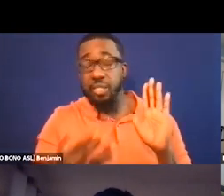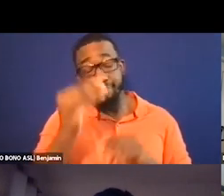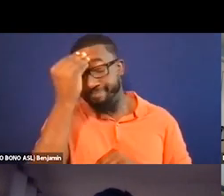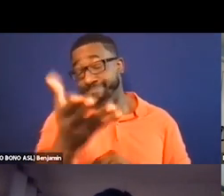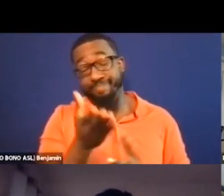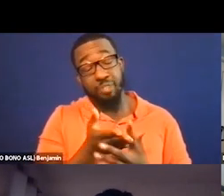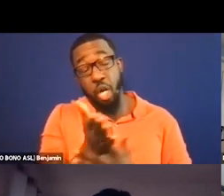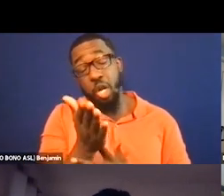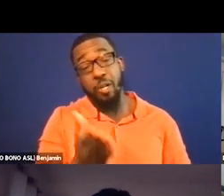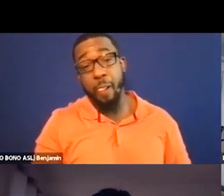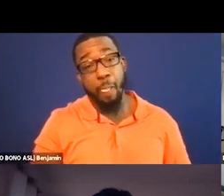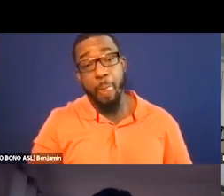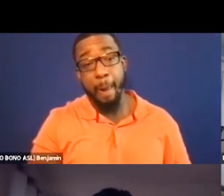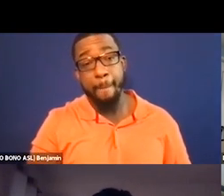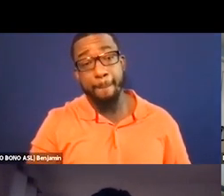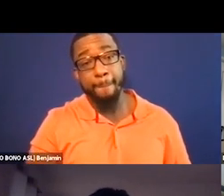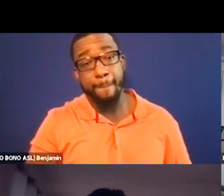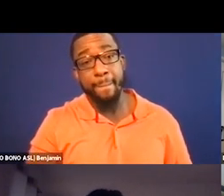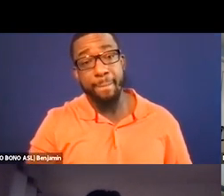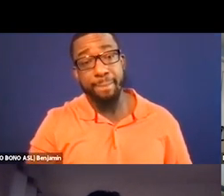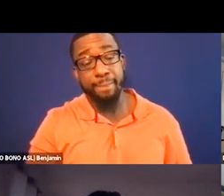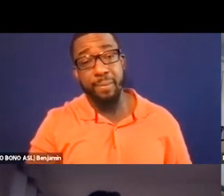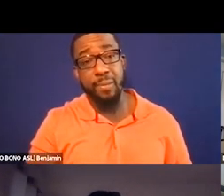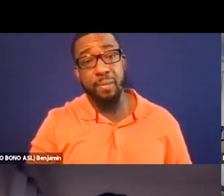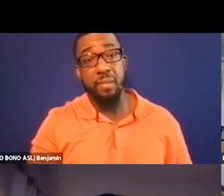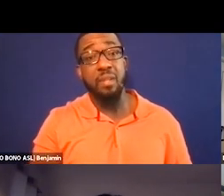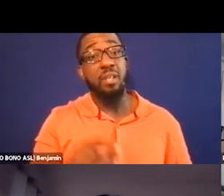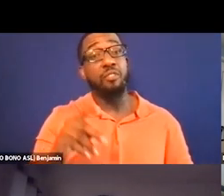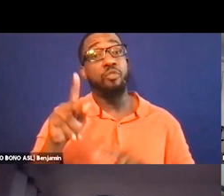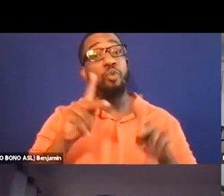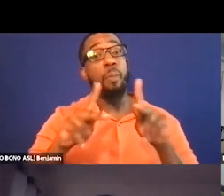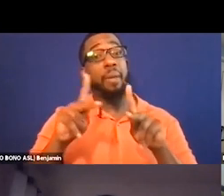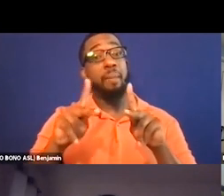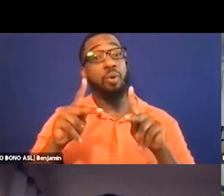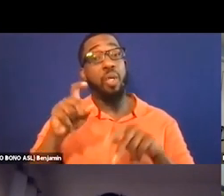I was going to say for folks looking for an example you had it right there for folks